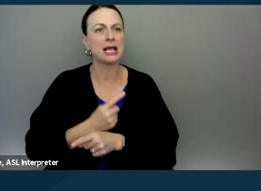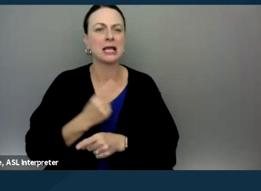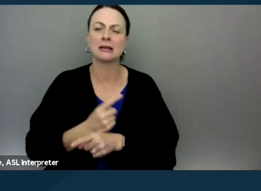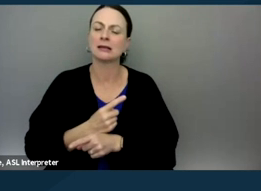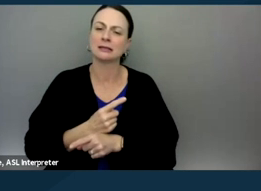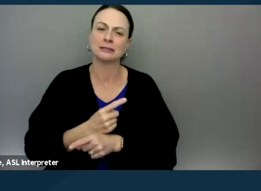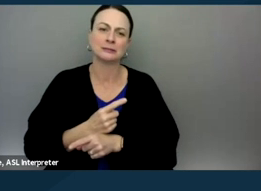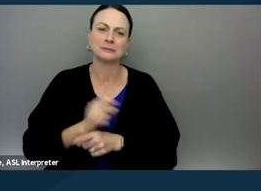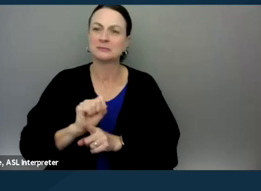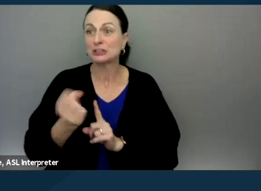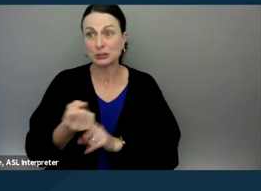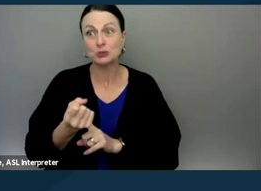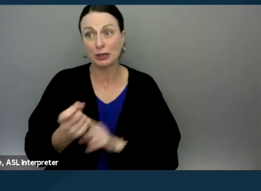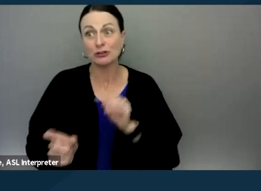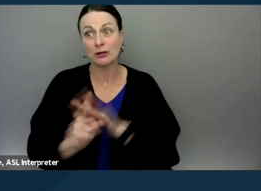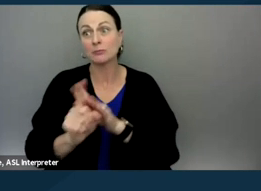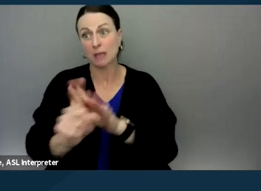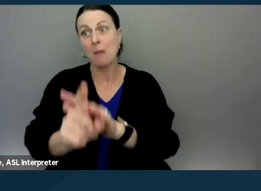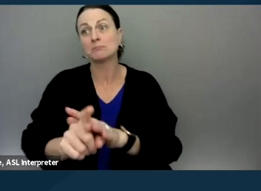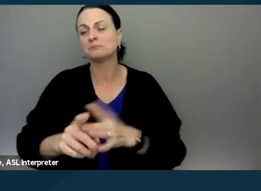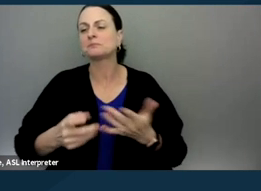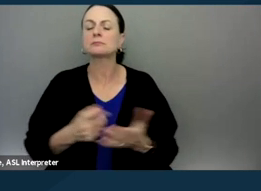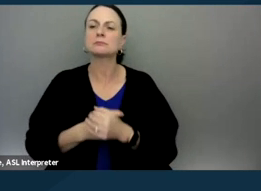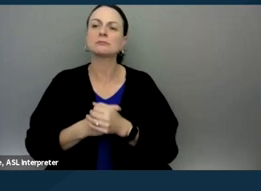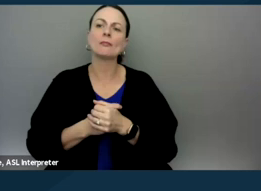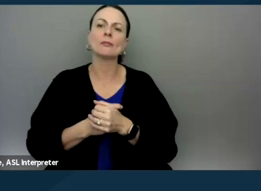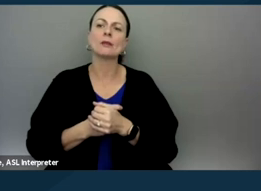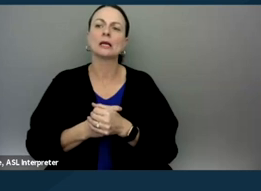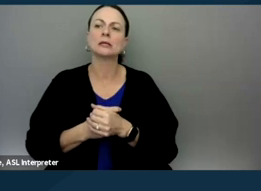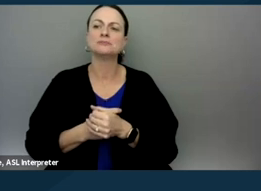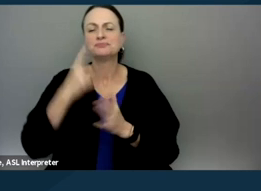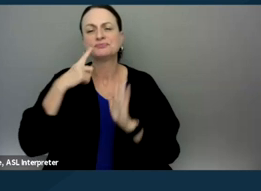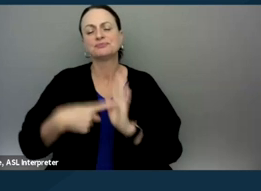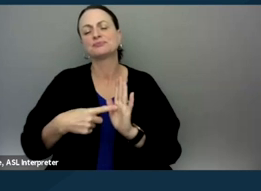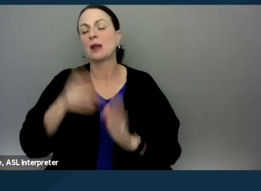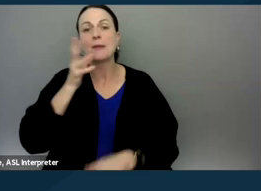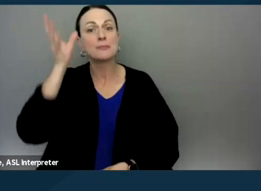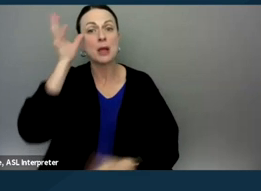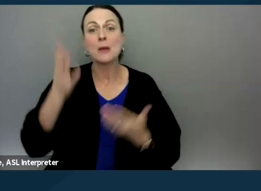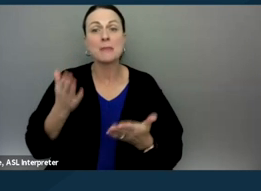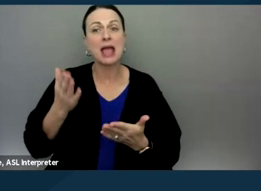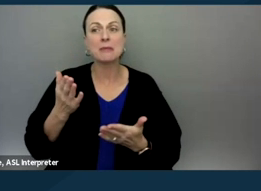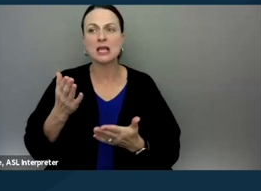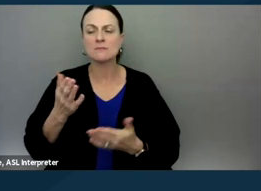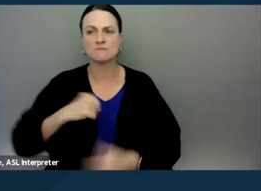situation where that comes up is that the parent may be in disagreement